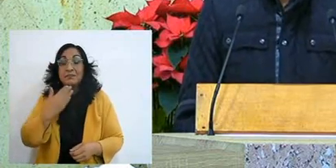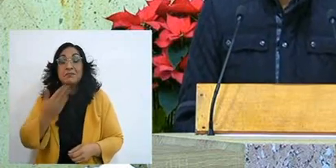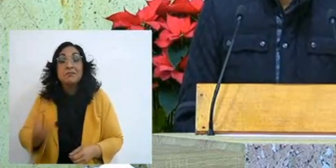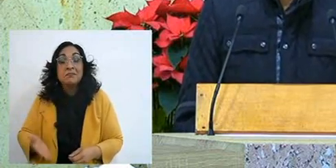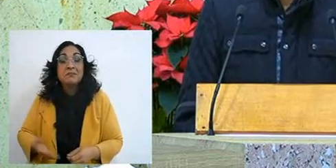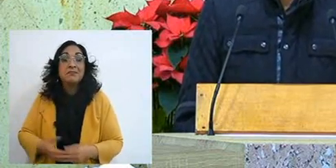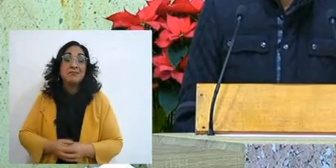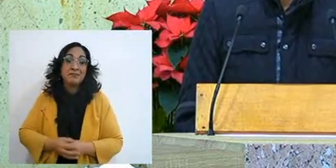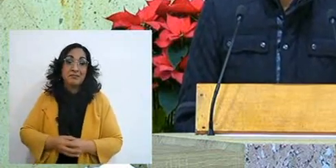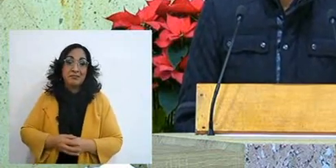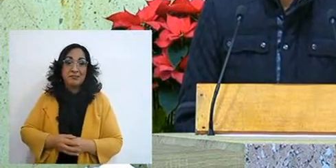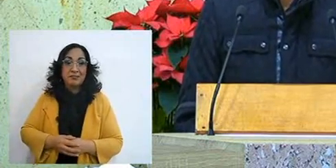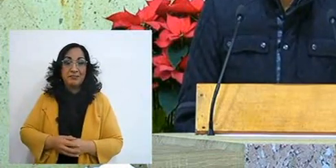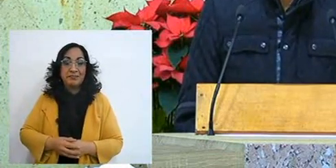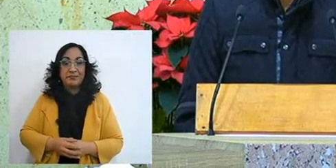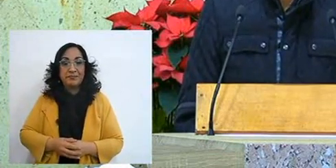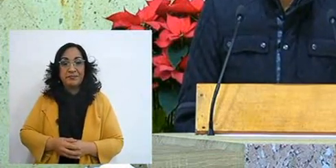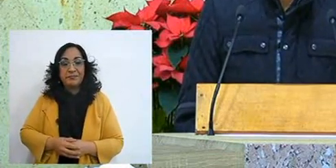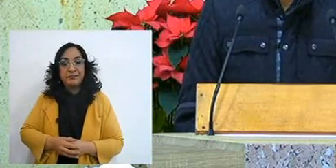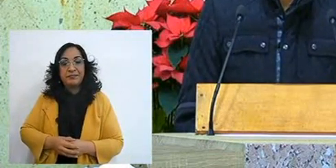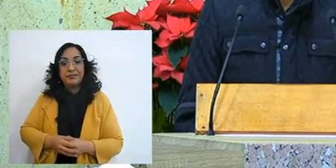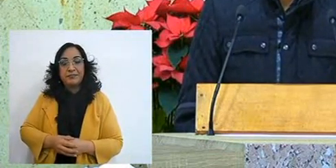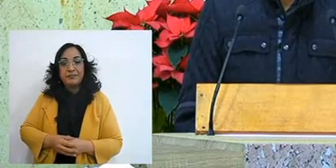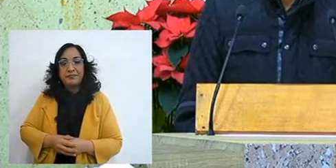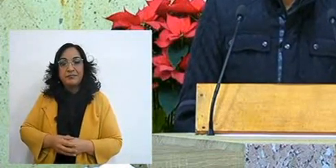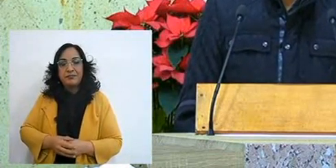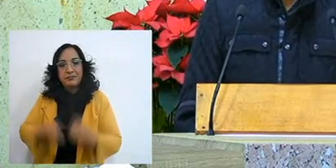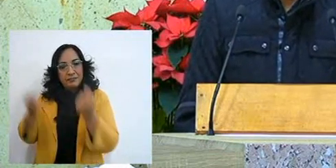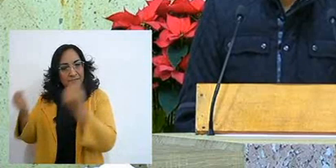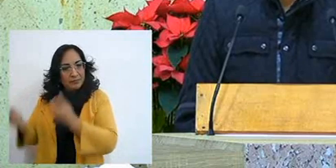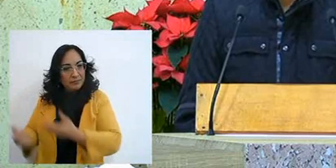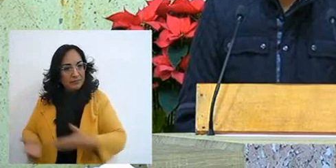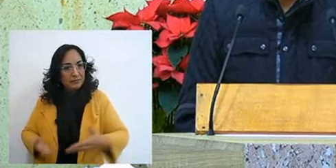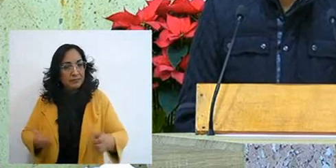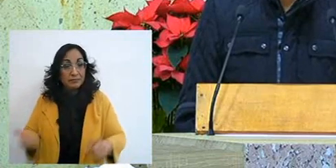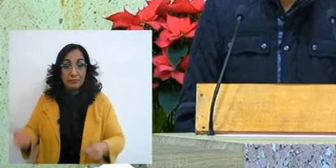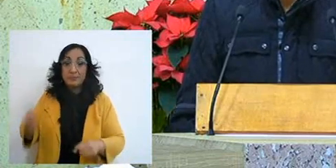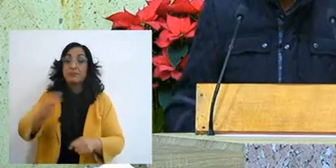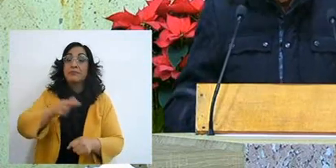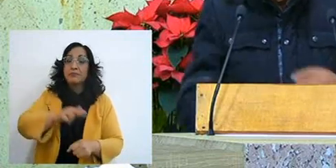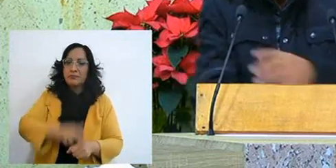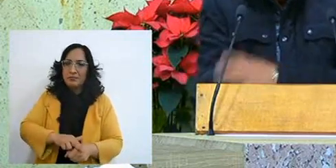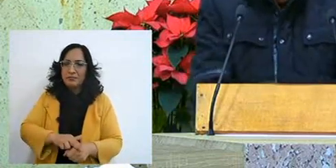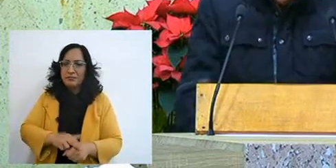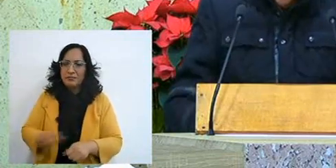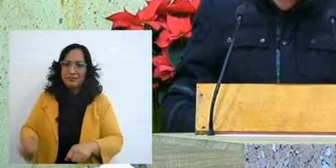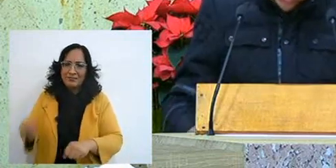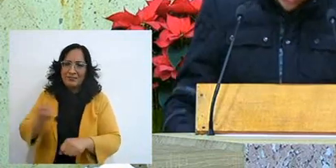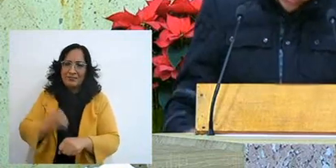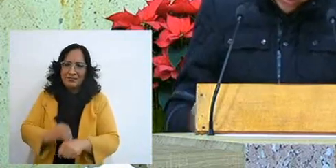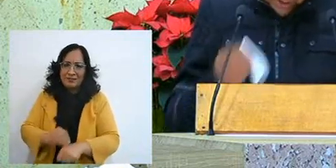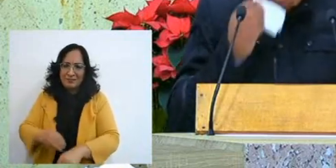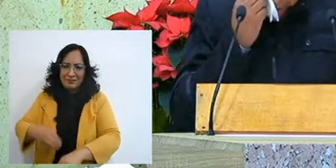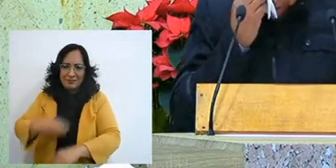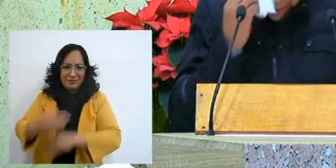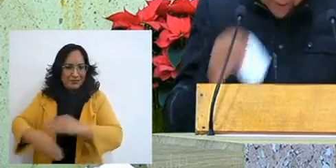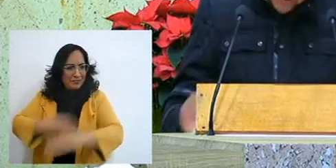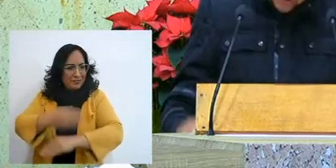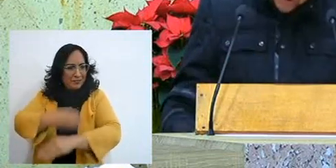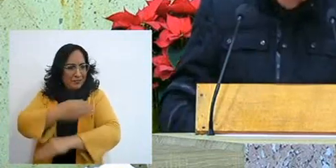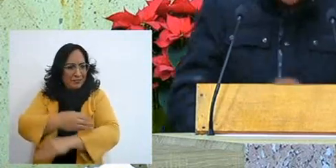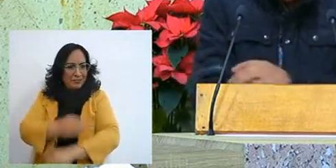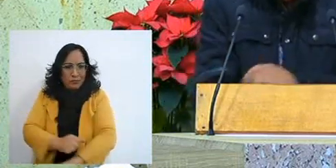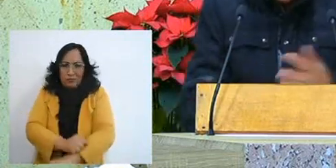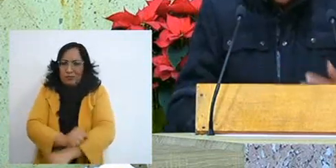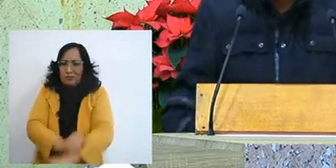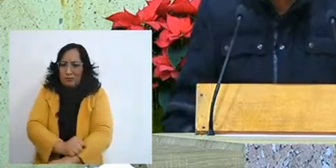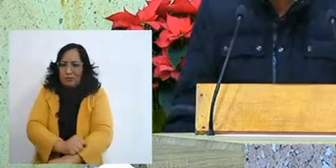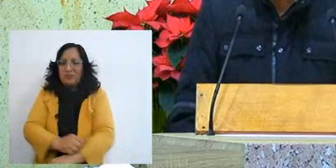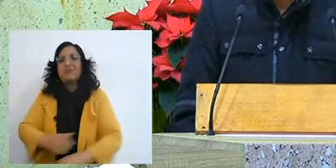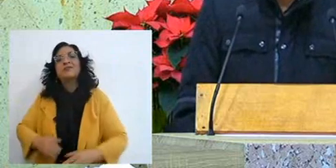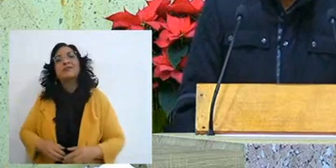and, they took him, we took him to the hospital, they put him in a cast, not because he has a fissure,